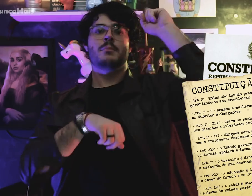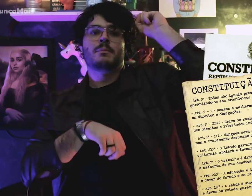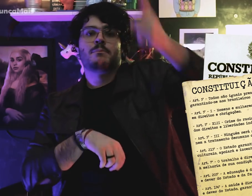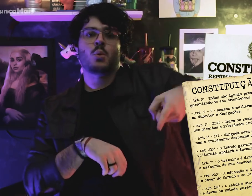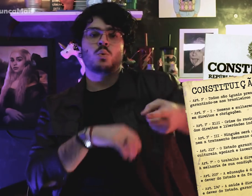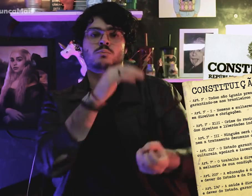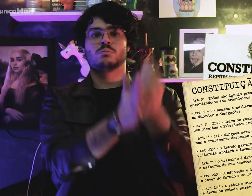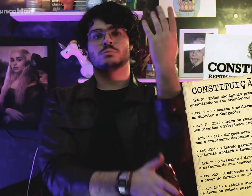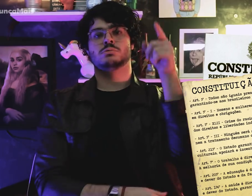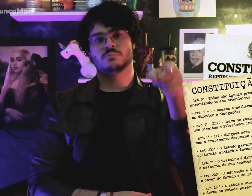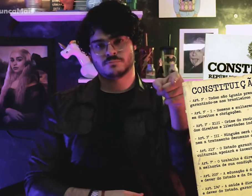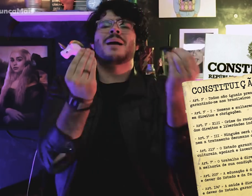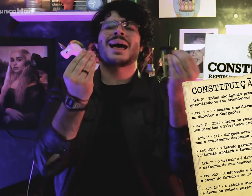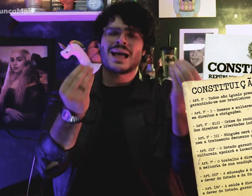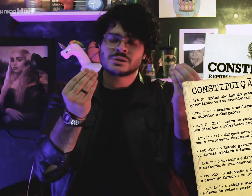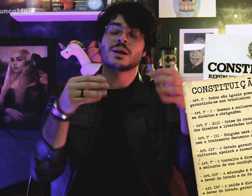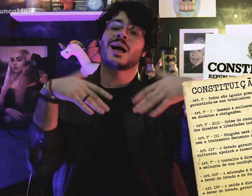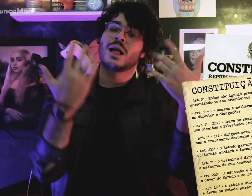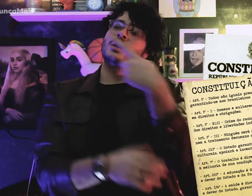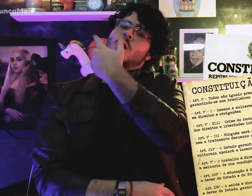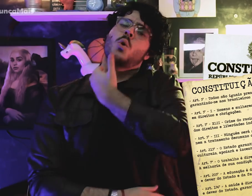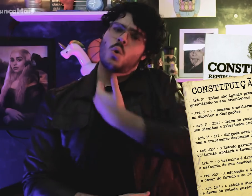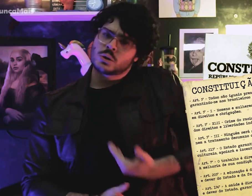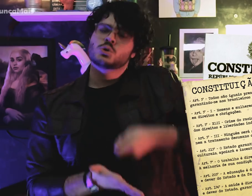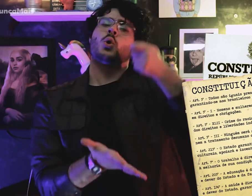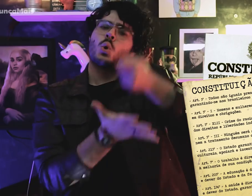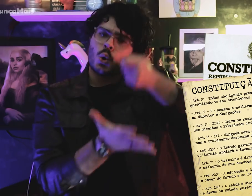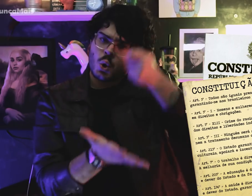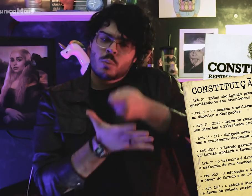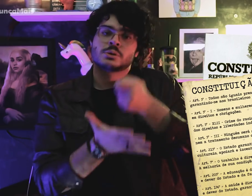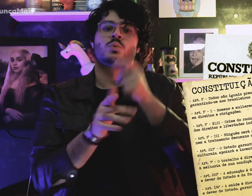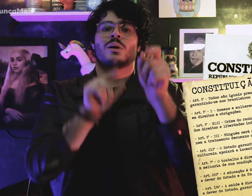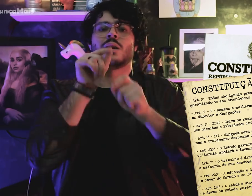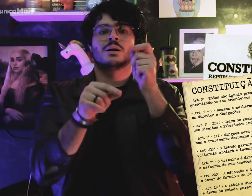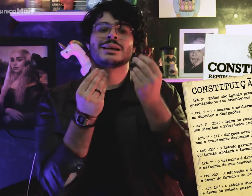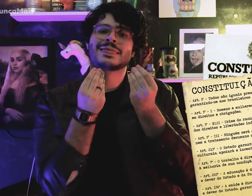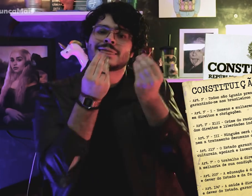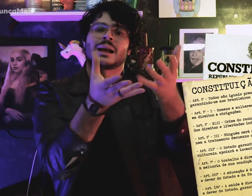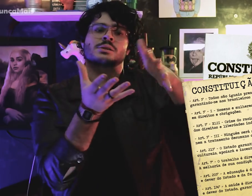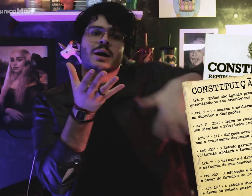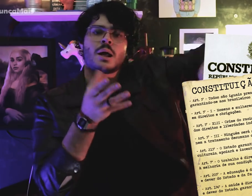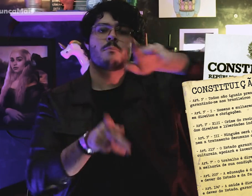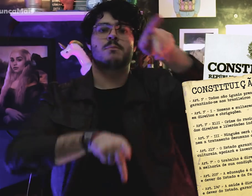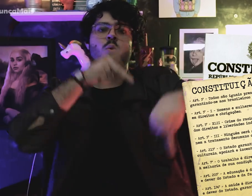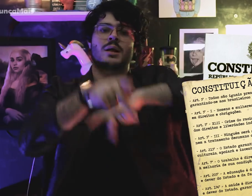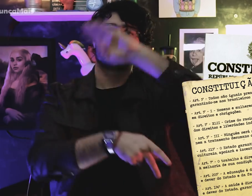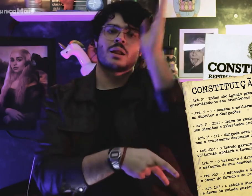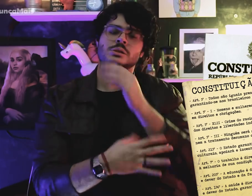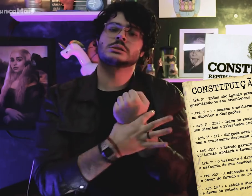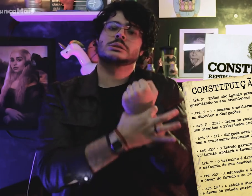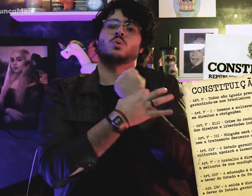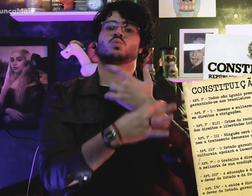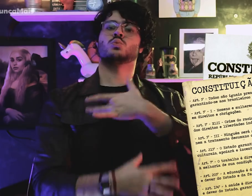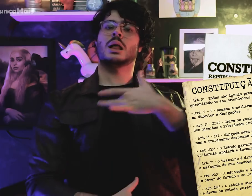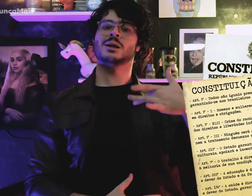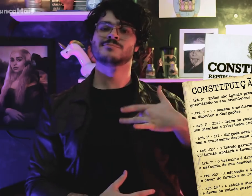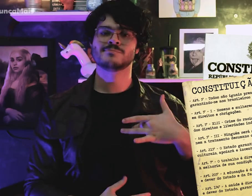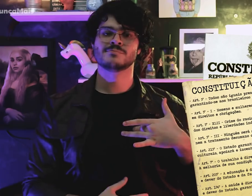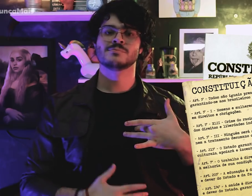que determinava que a saúde do povo brasileiro é um compromisso do estado.